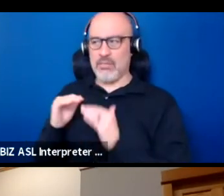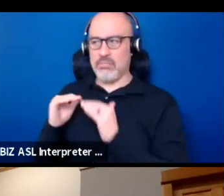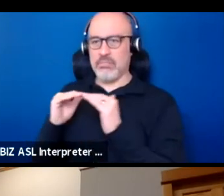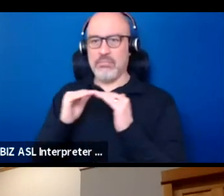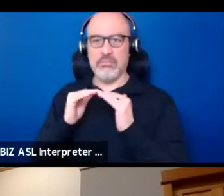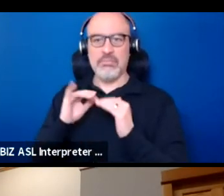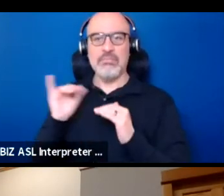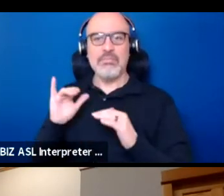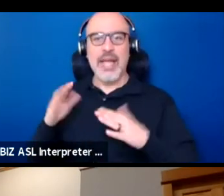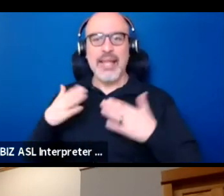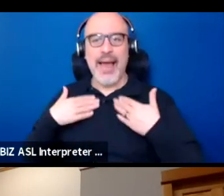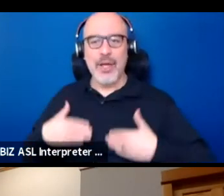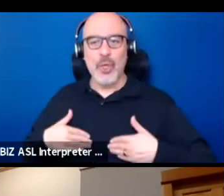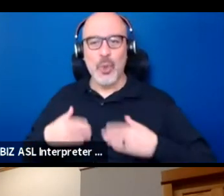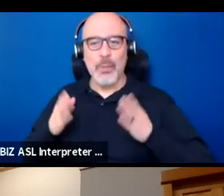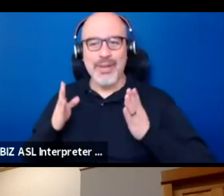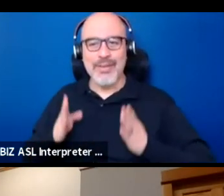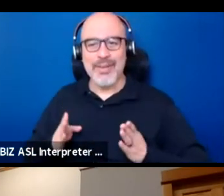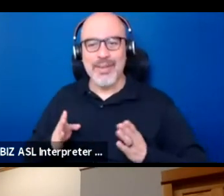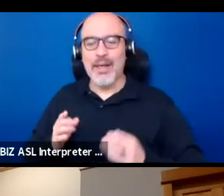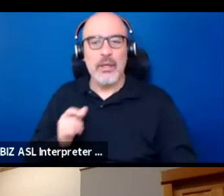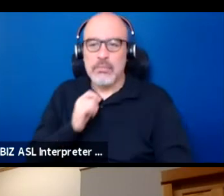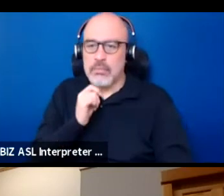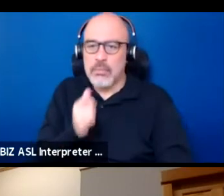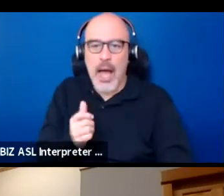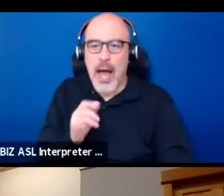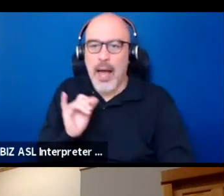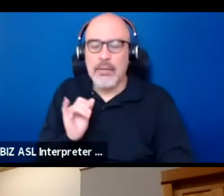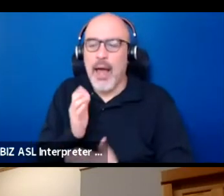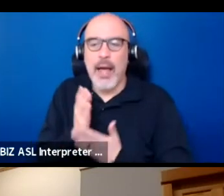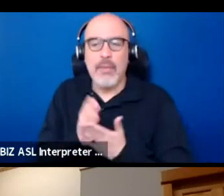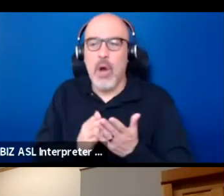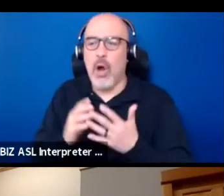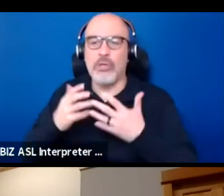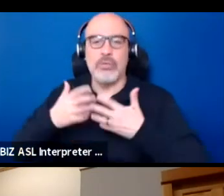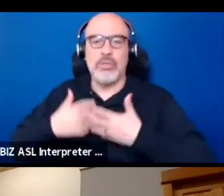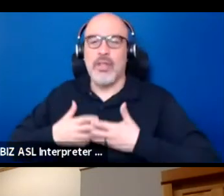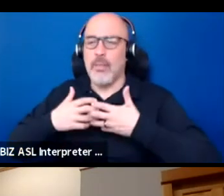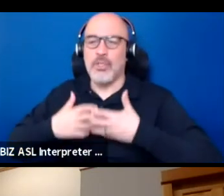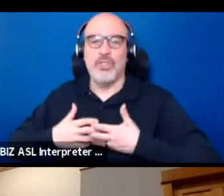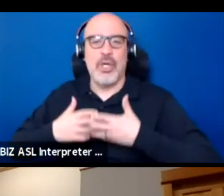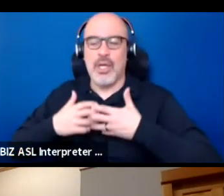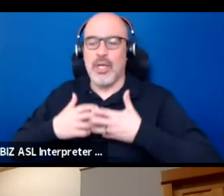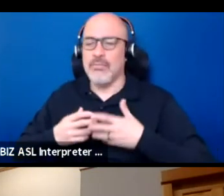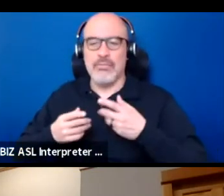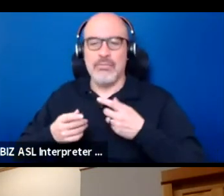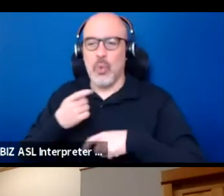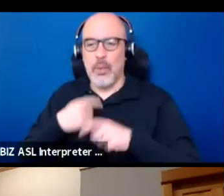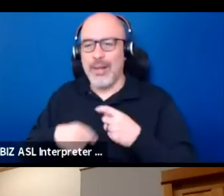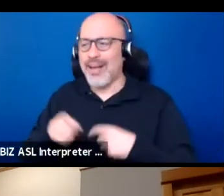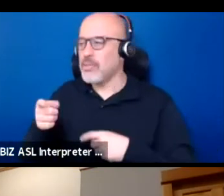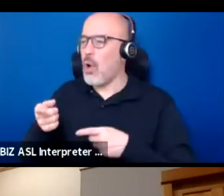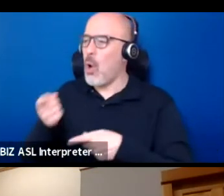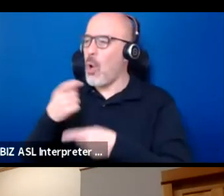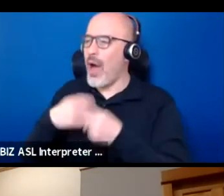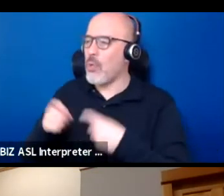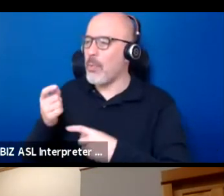instead of just like parts of a machine that are replaceable. You're replaceable. I can get rid of you and get another person